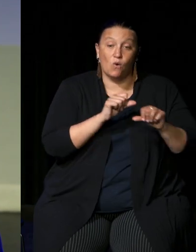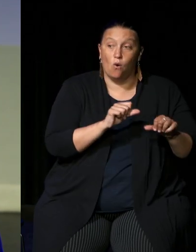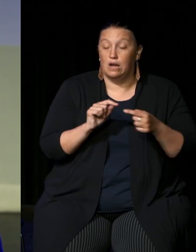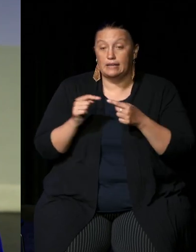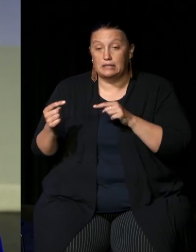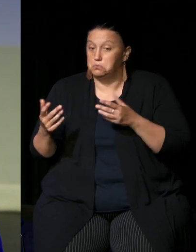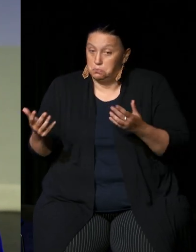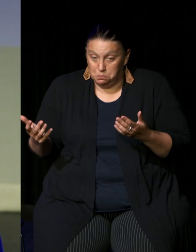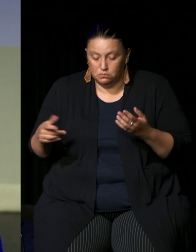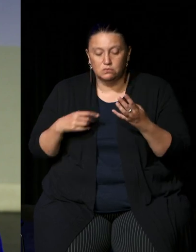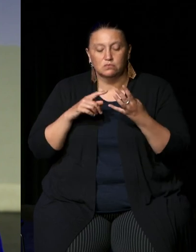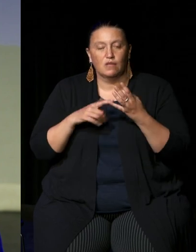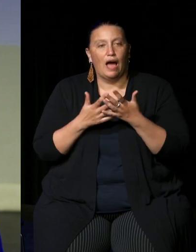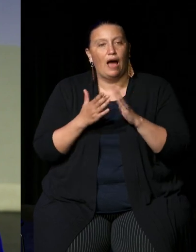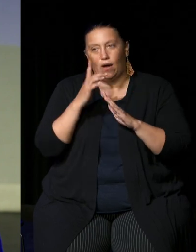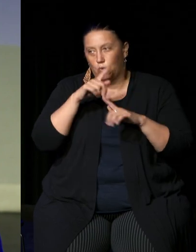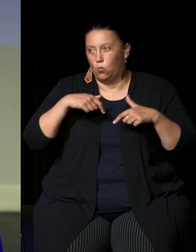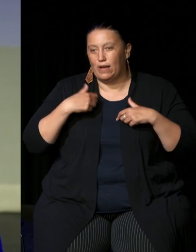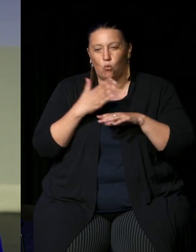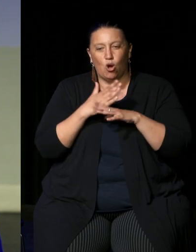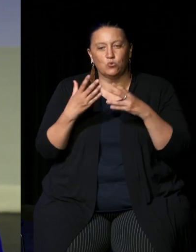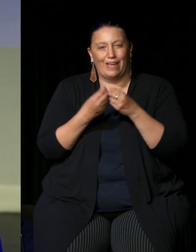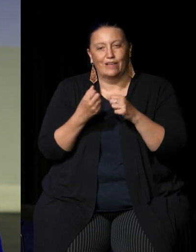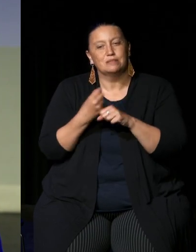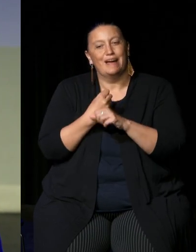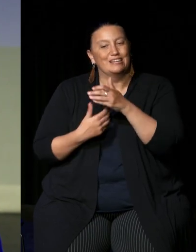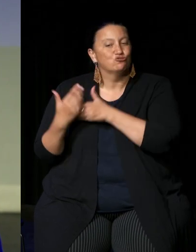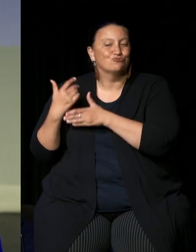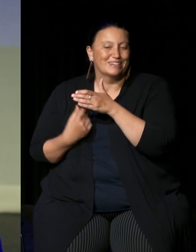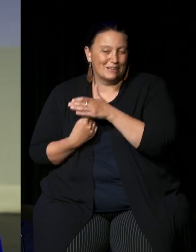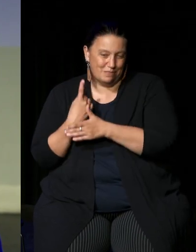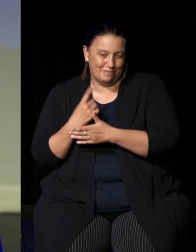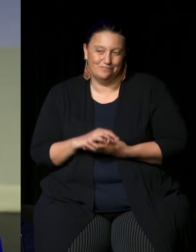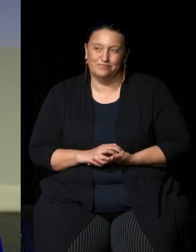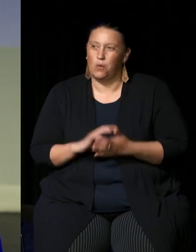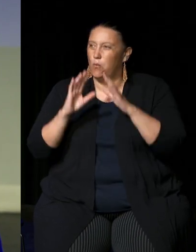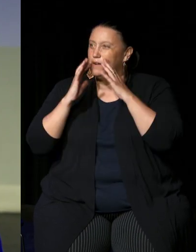to make history. and it's wonderful to have you all here of course we're going to hear from Rachel